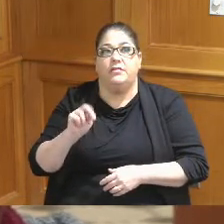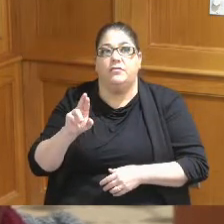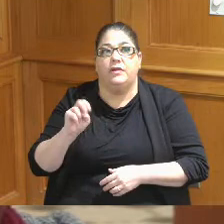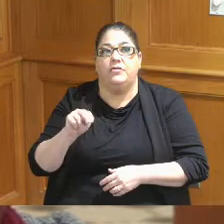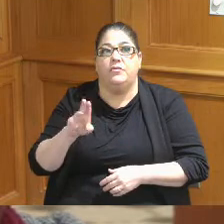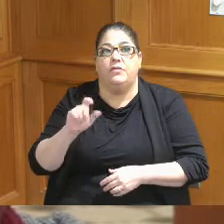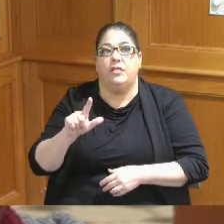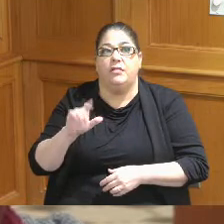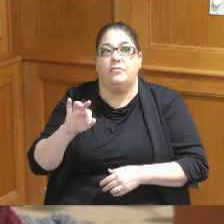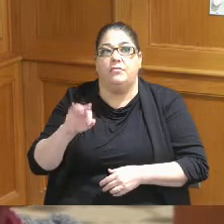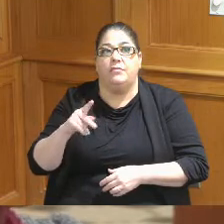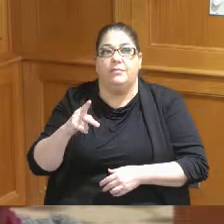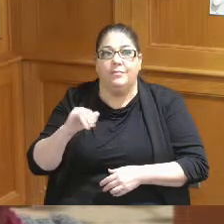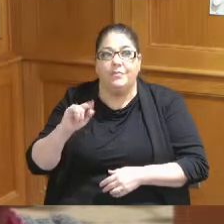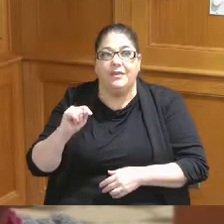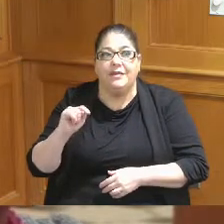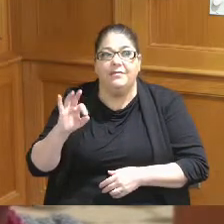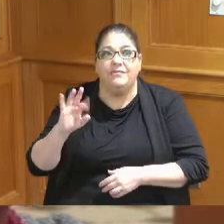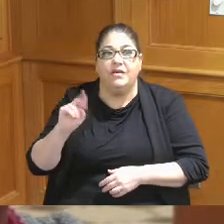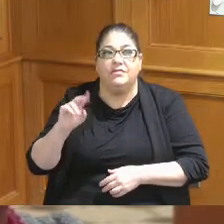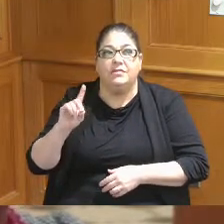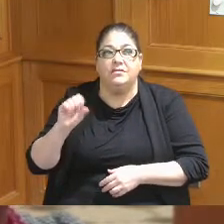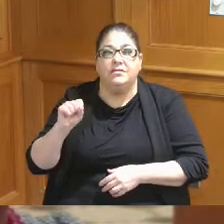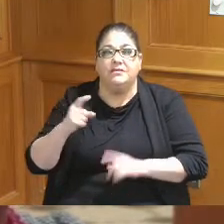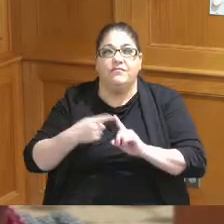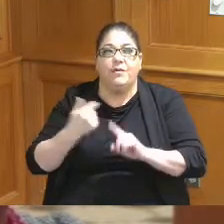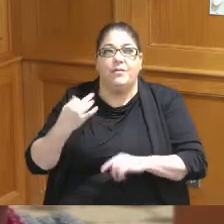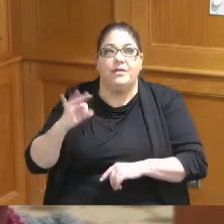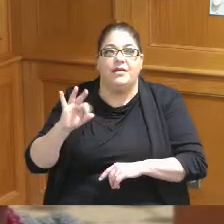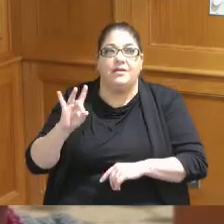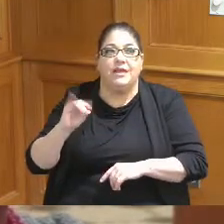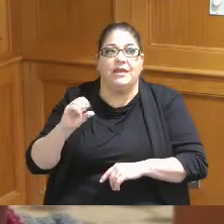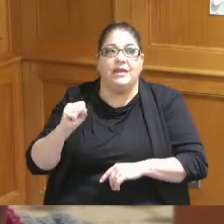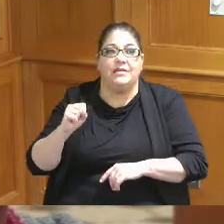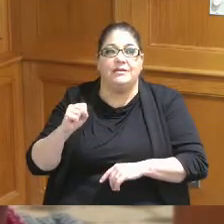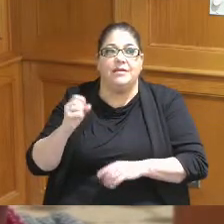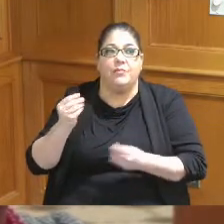were from buildings that were probably done in the 80s that that property tax that those buildings